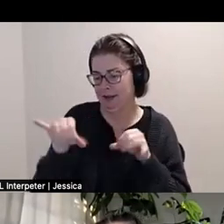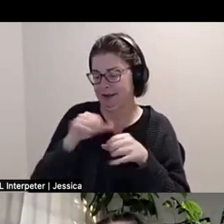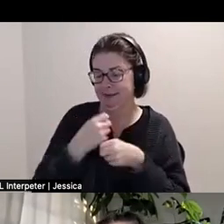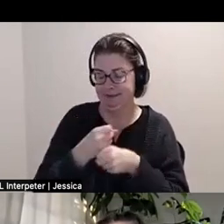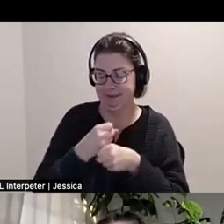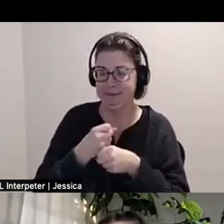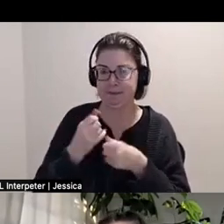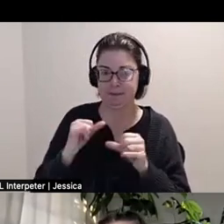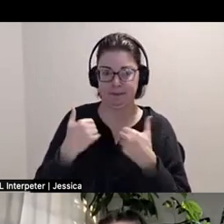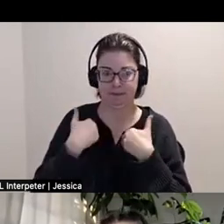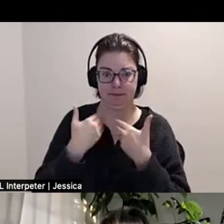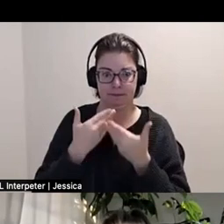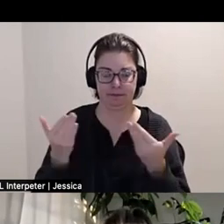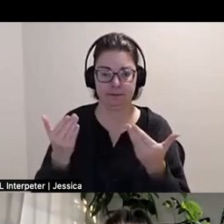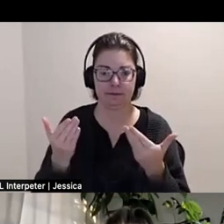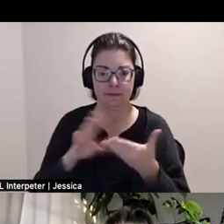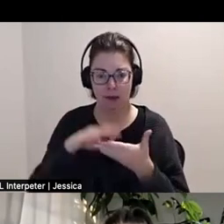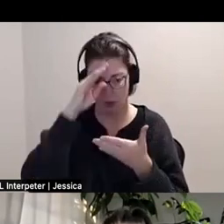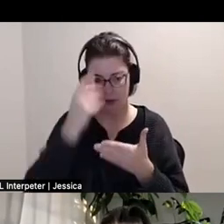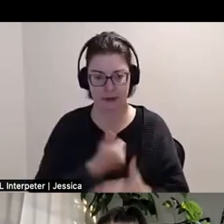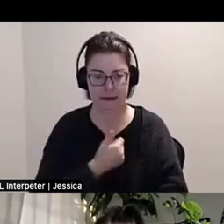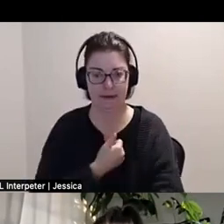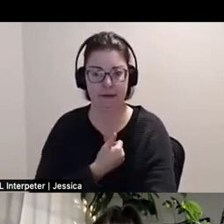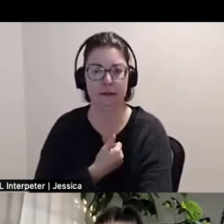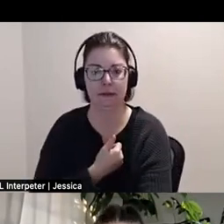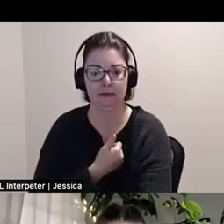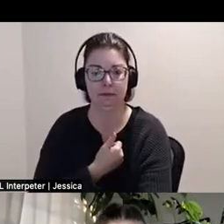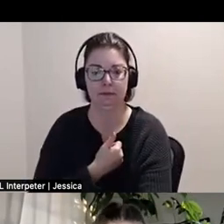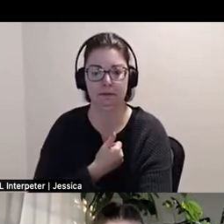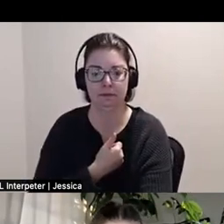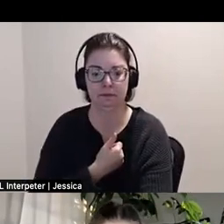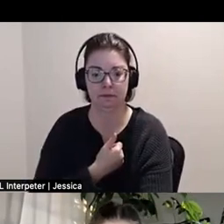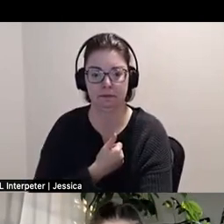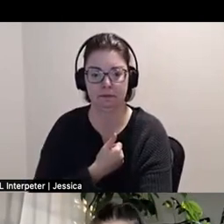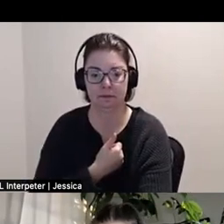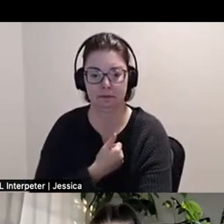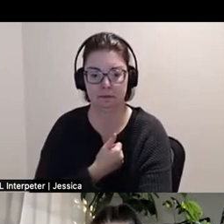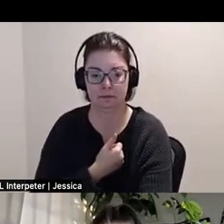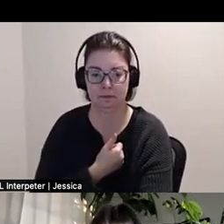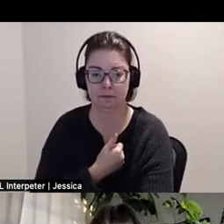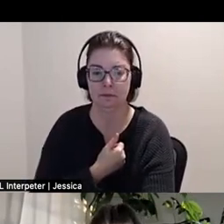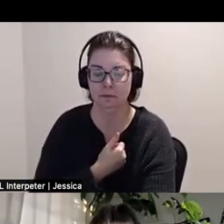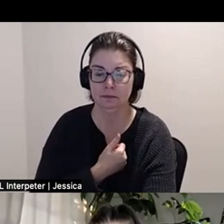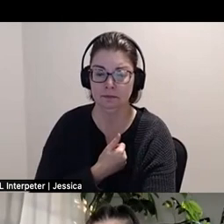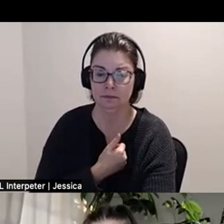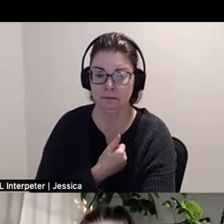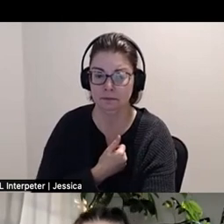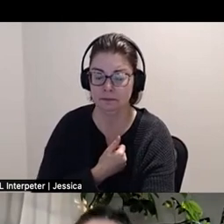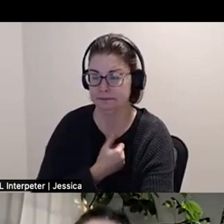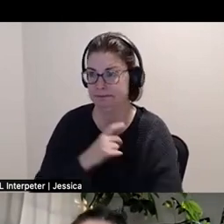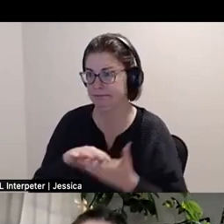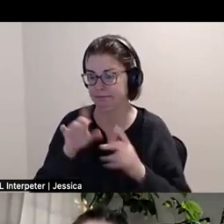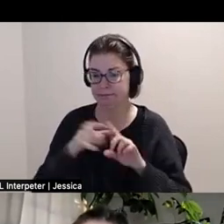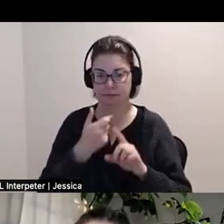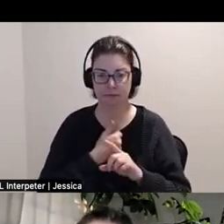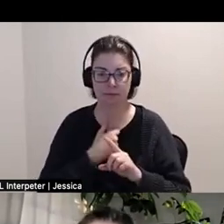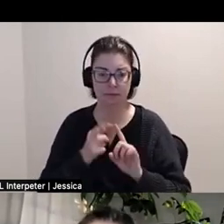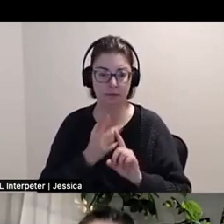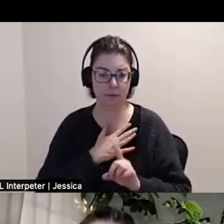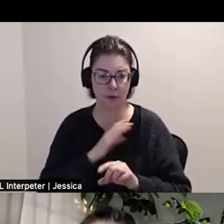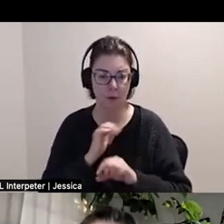I still have these like things that I'm like unlearning over time in my practice. And I feel like,